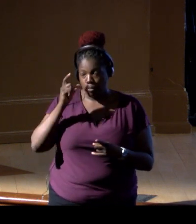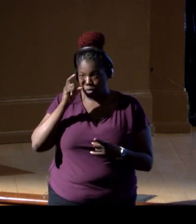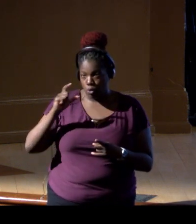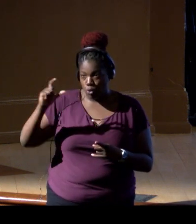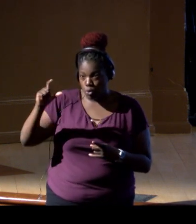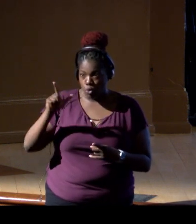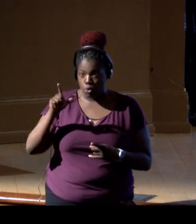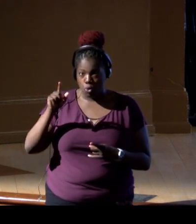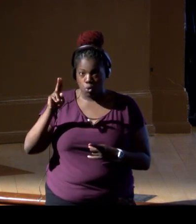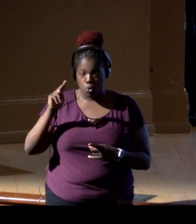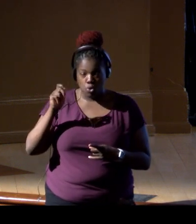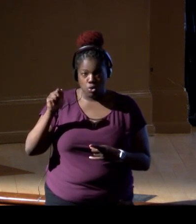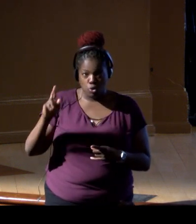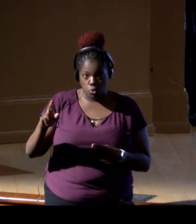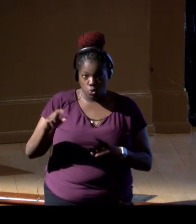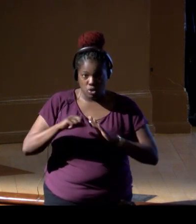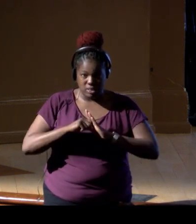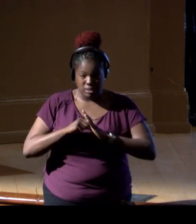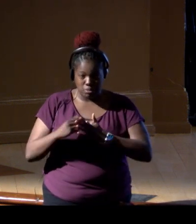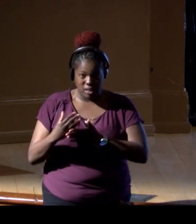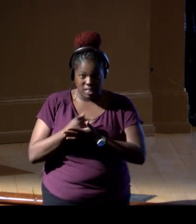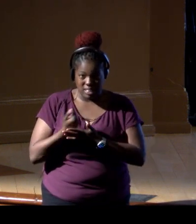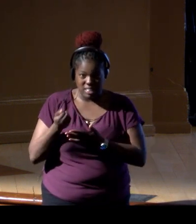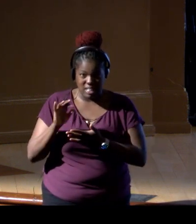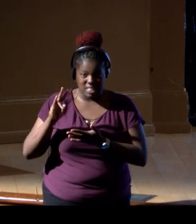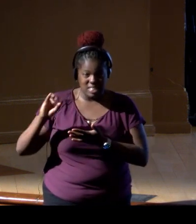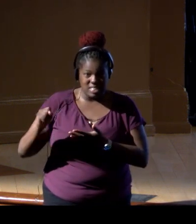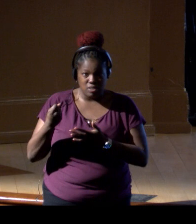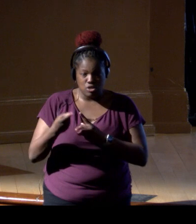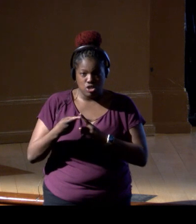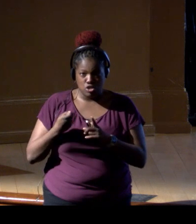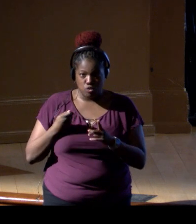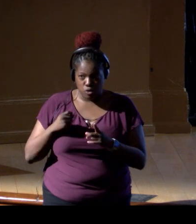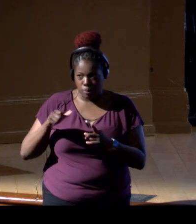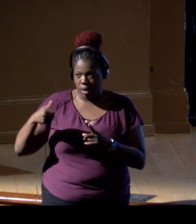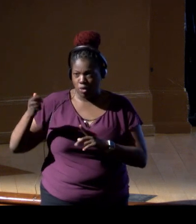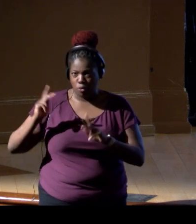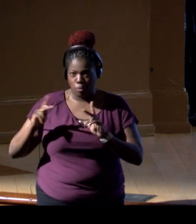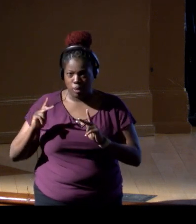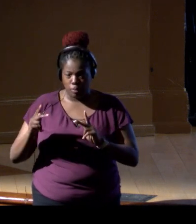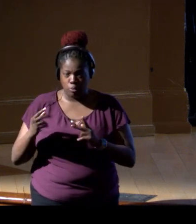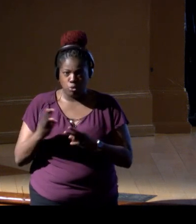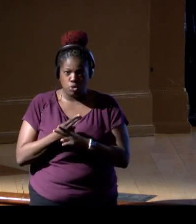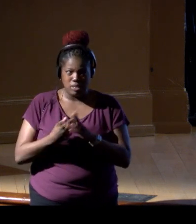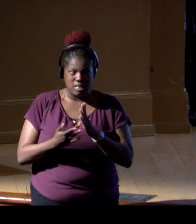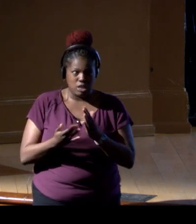that were collected in the '70s by the Apollo crews using the technology we have today, much more precise.